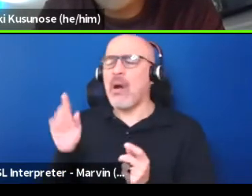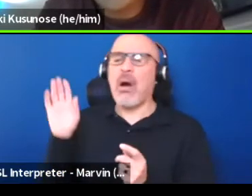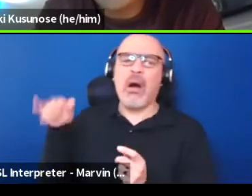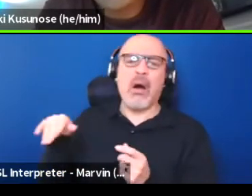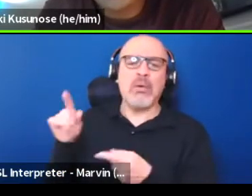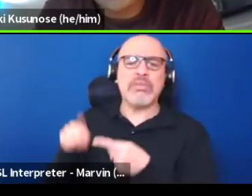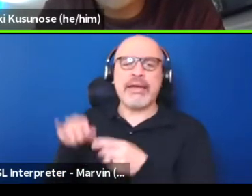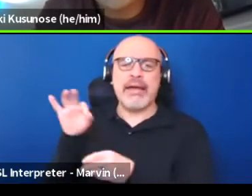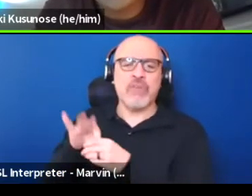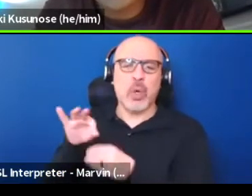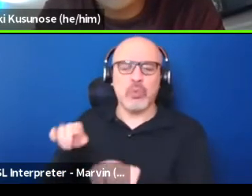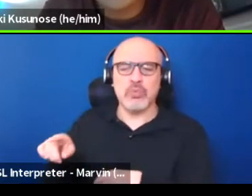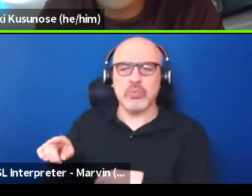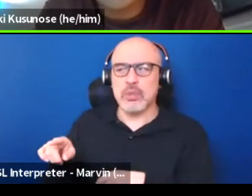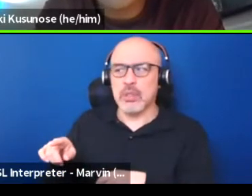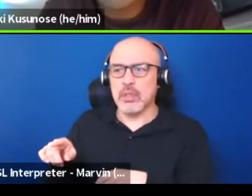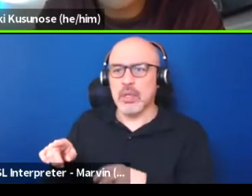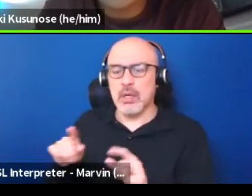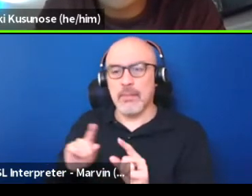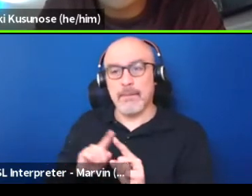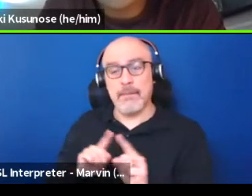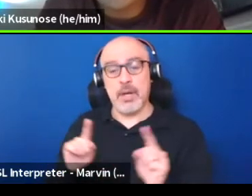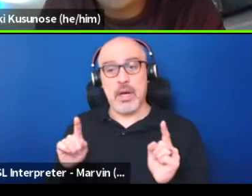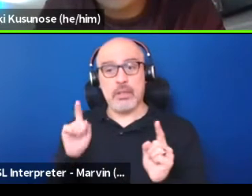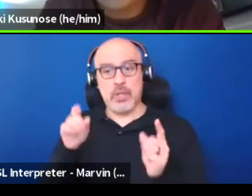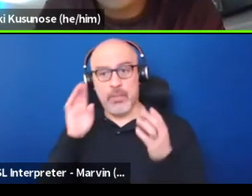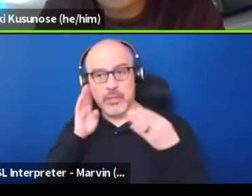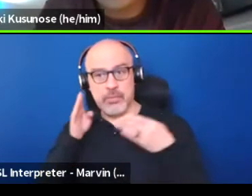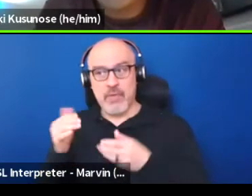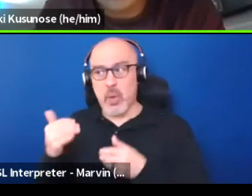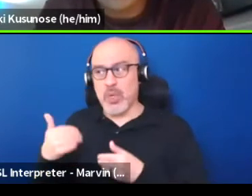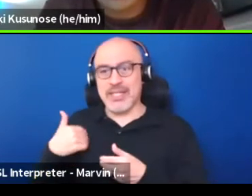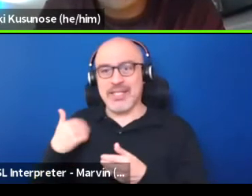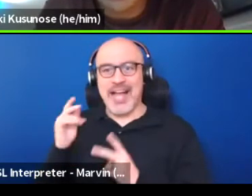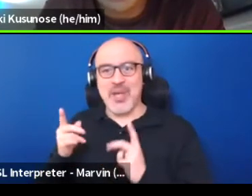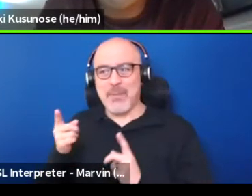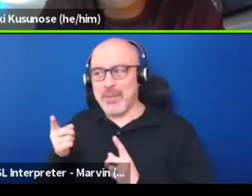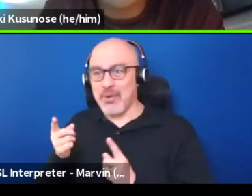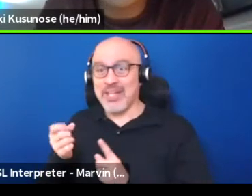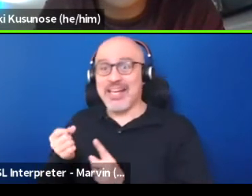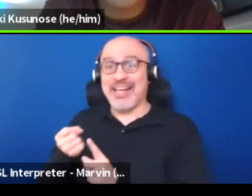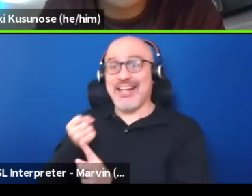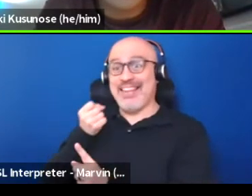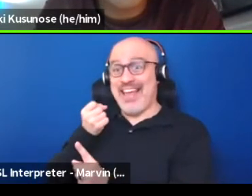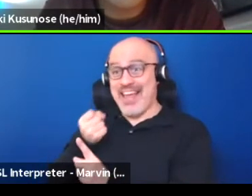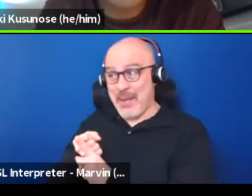But I think there has to be like this focus on young people, because the impact that you have on students now,